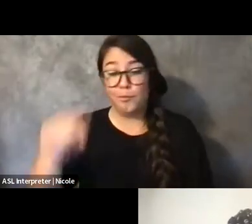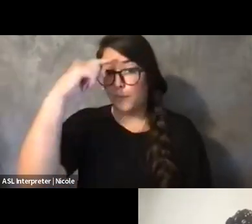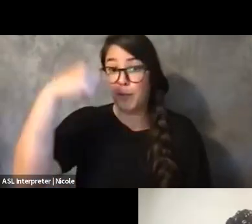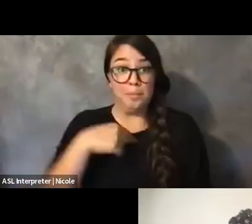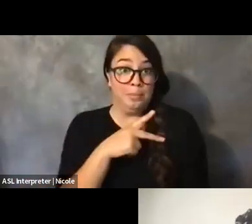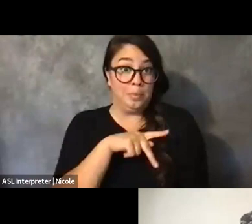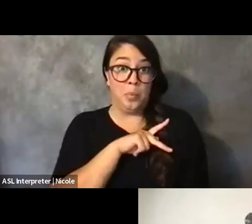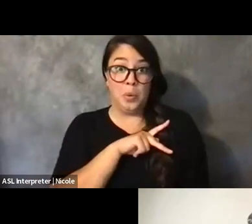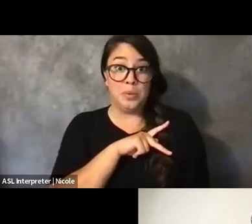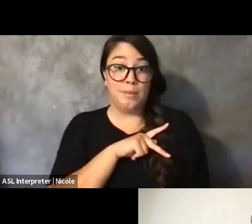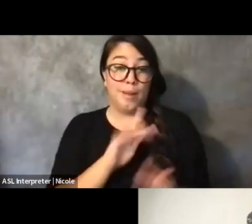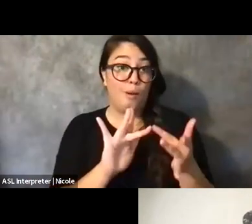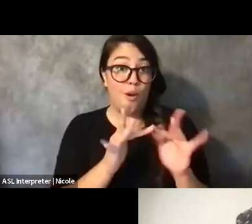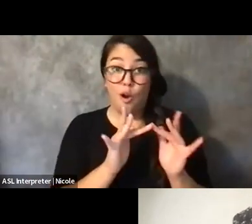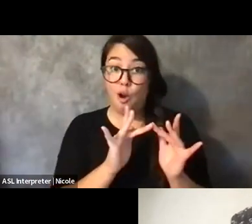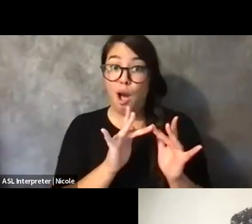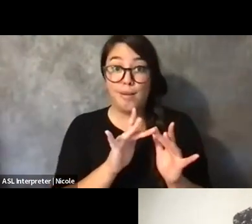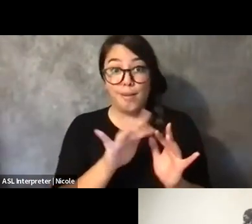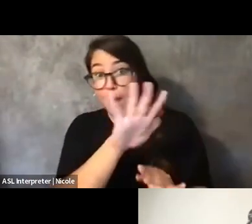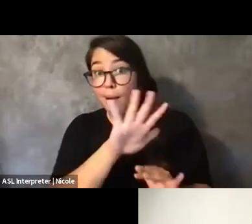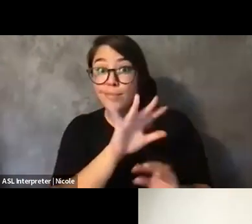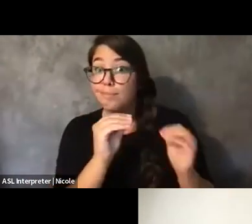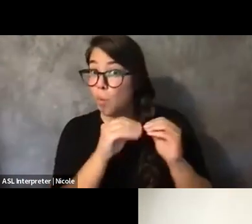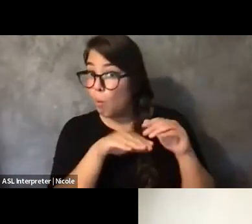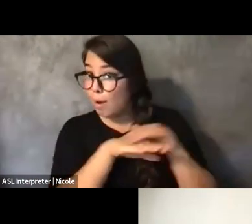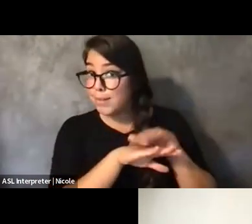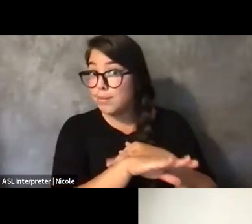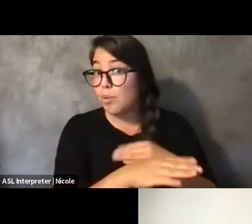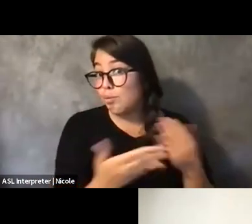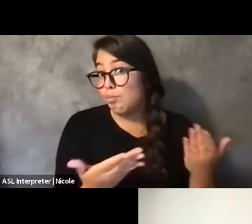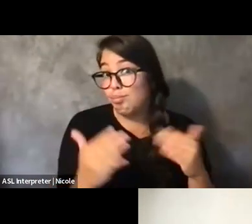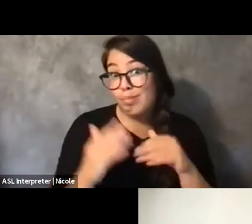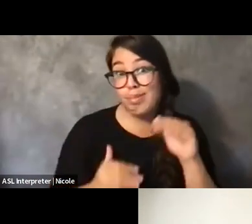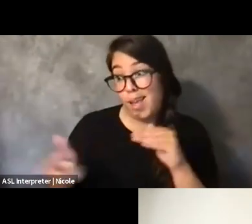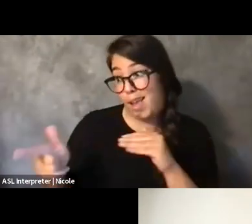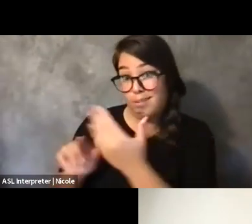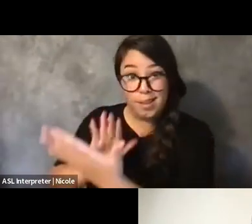online spaces are more accessible than in person spaces.